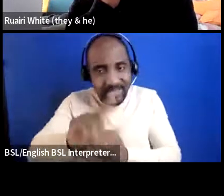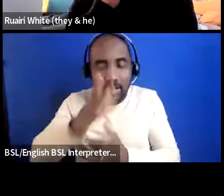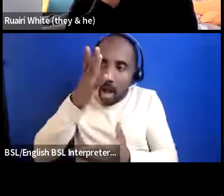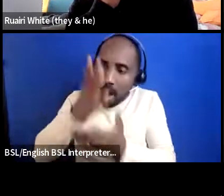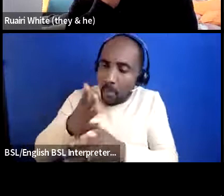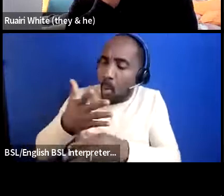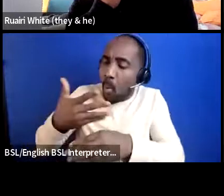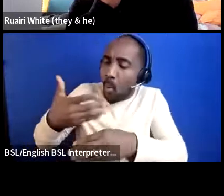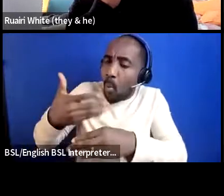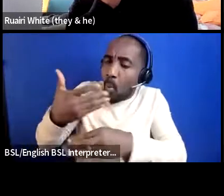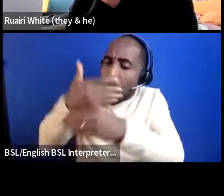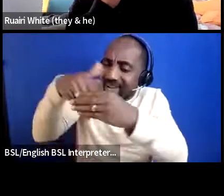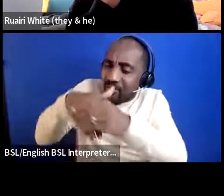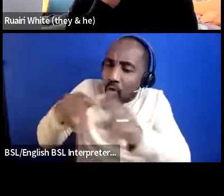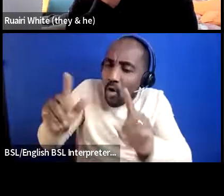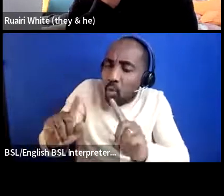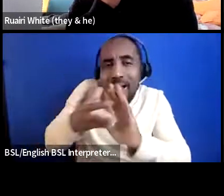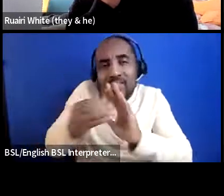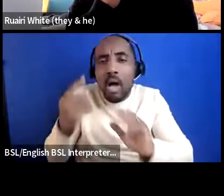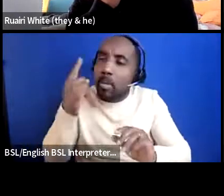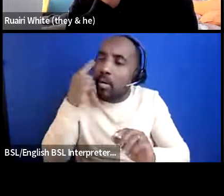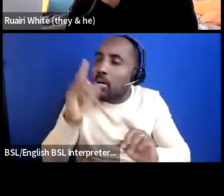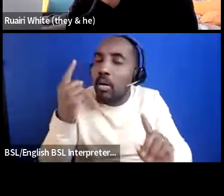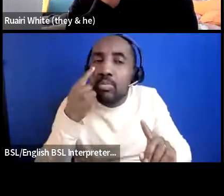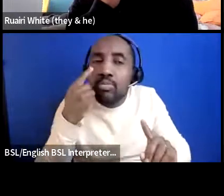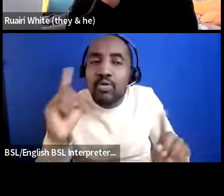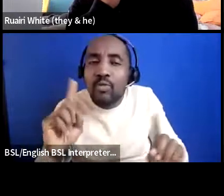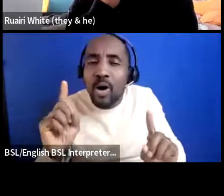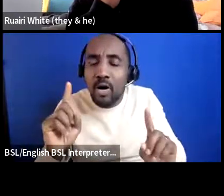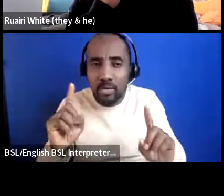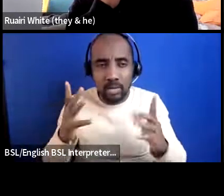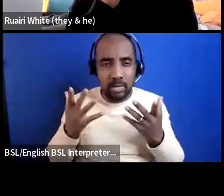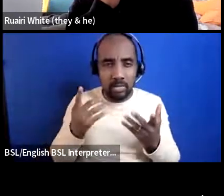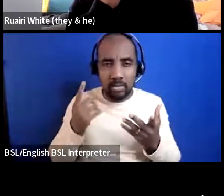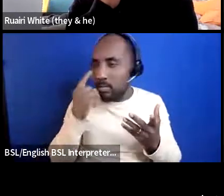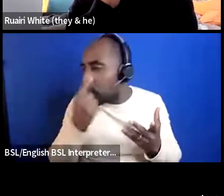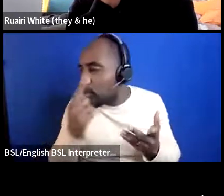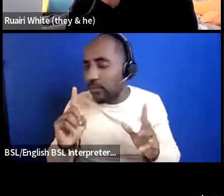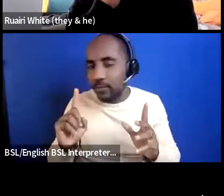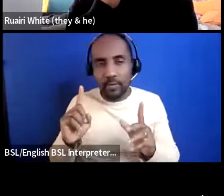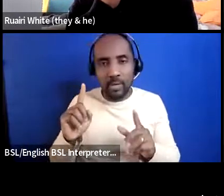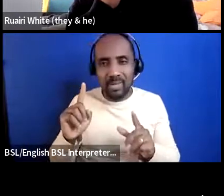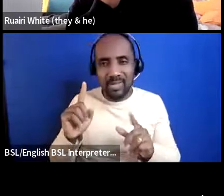it's it's a BAME organization and this is this is understanding what you do and also as emma said i